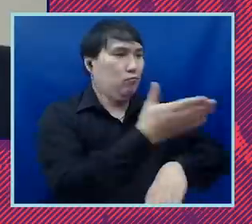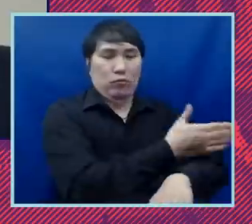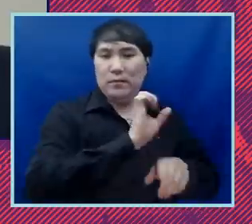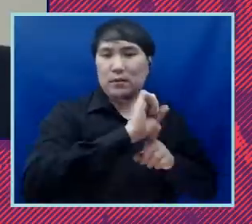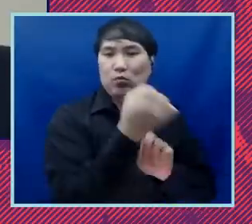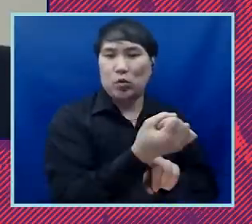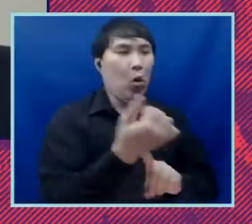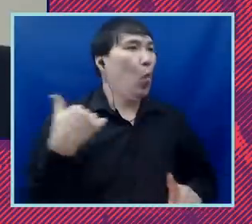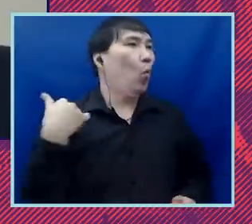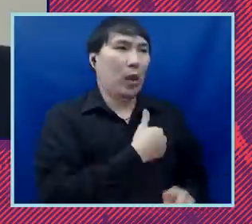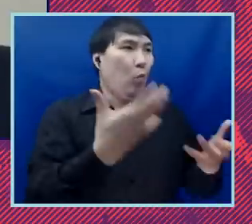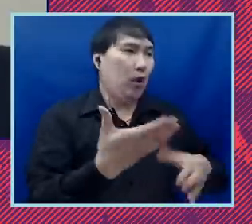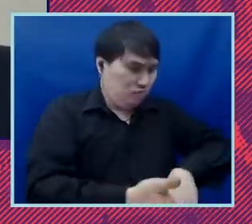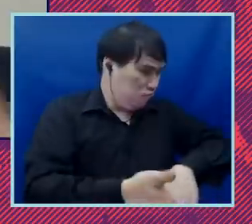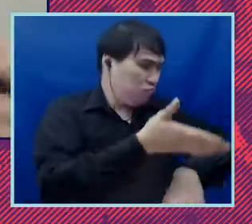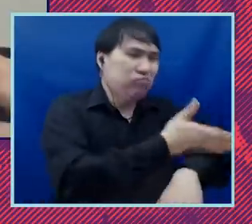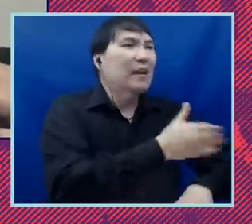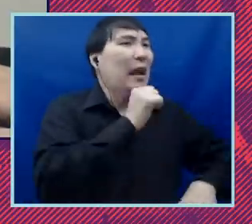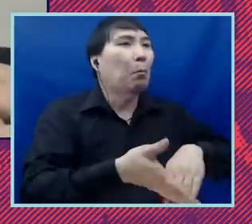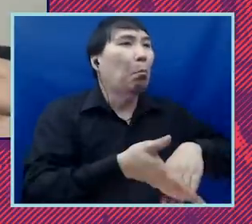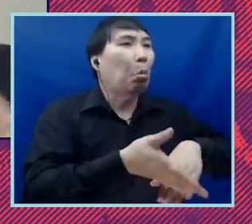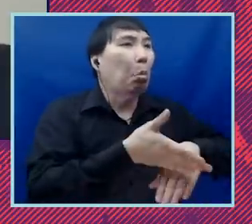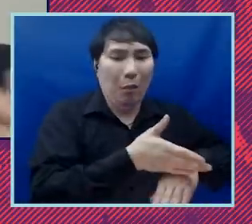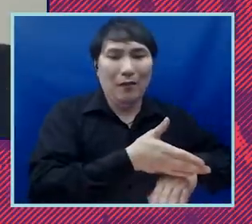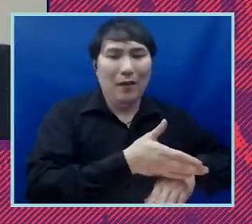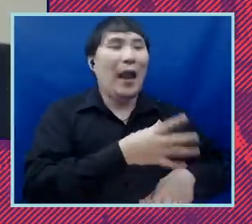to get this done as soon as possible so they'll participate in that and then i will regularly be